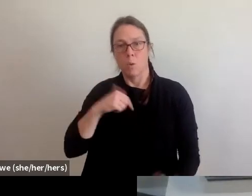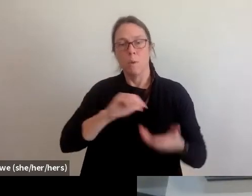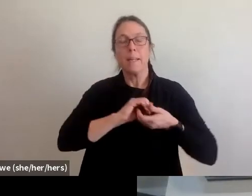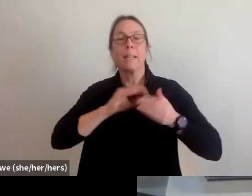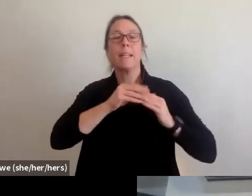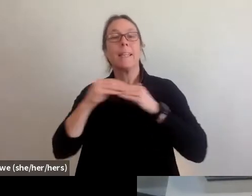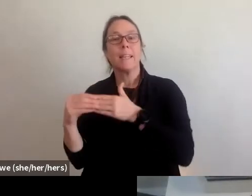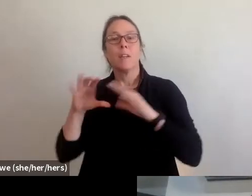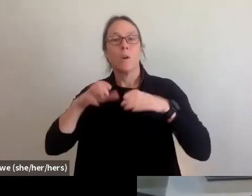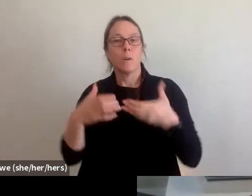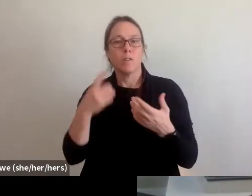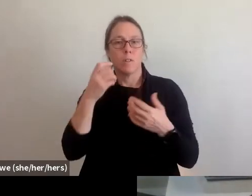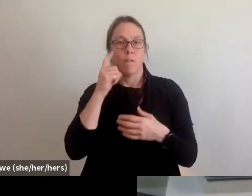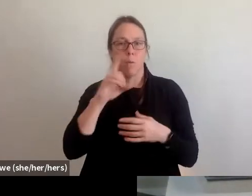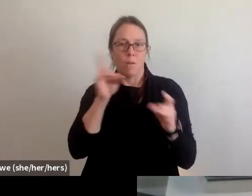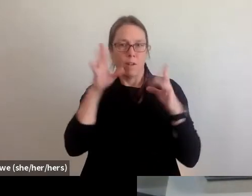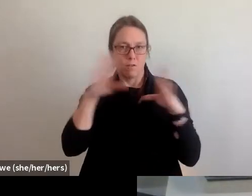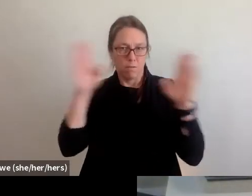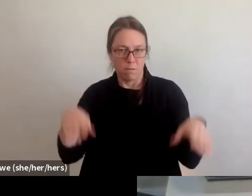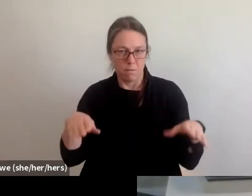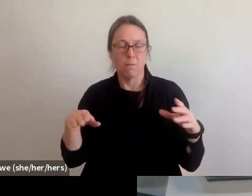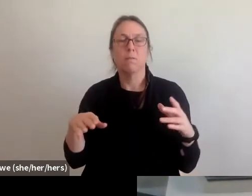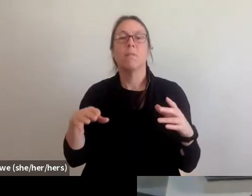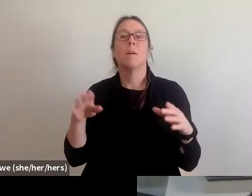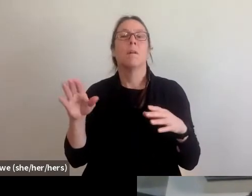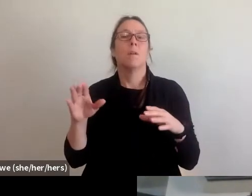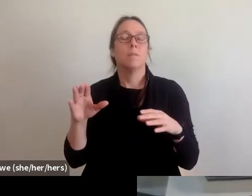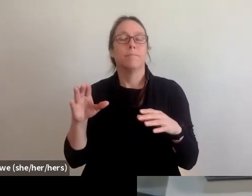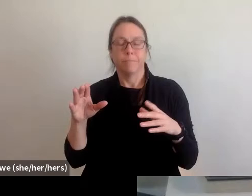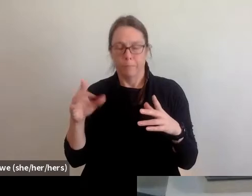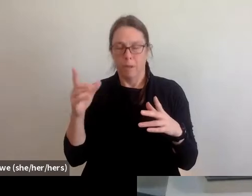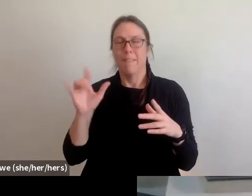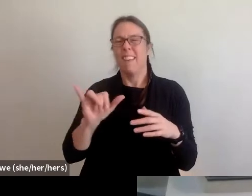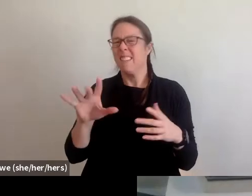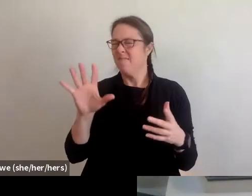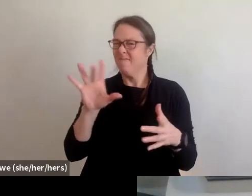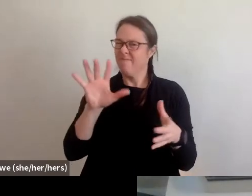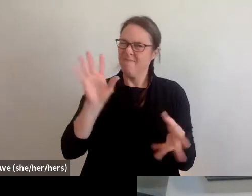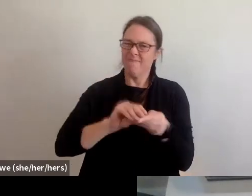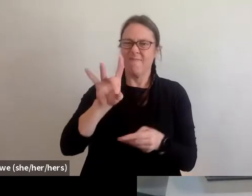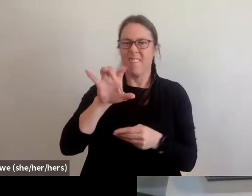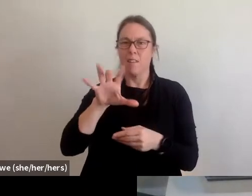of more than 850 national state and local organizations including many working directly